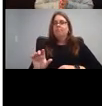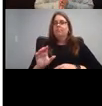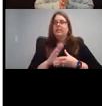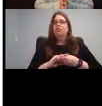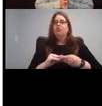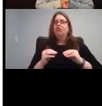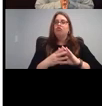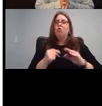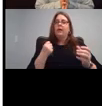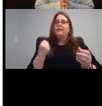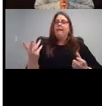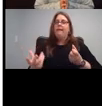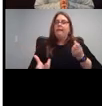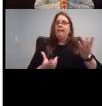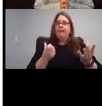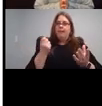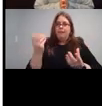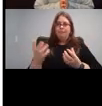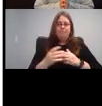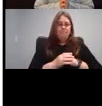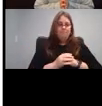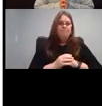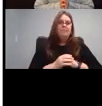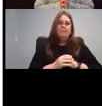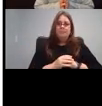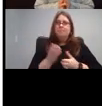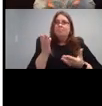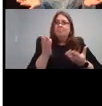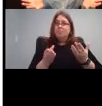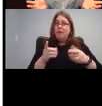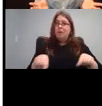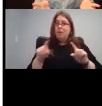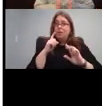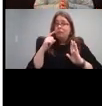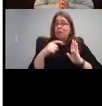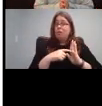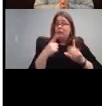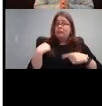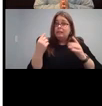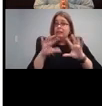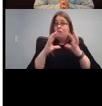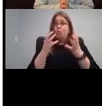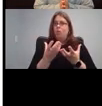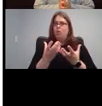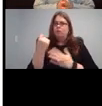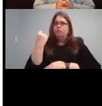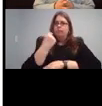noticed that ever since the world shut down, people have